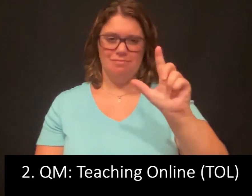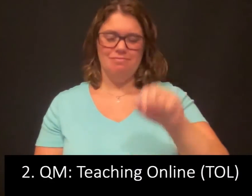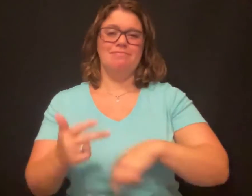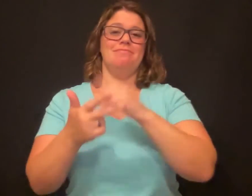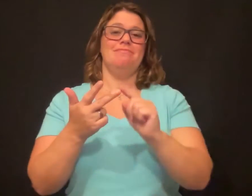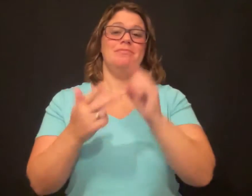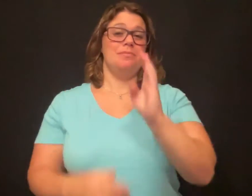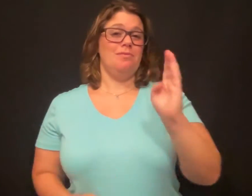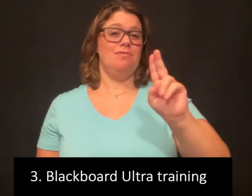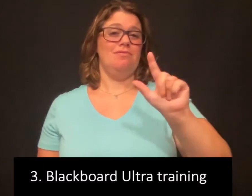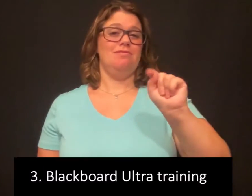3. Blackboard Ultra training.